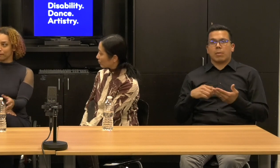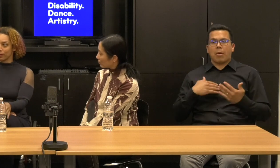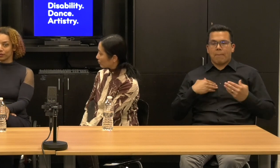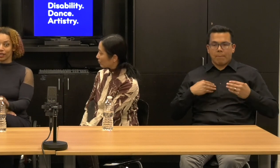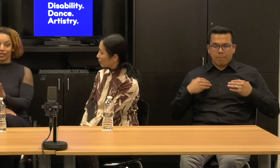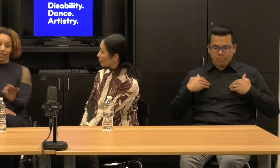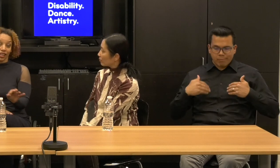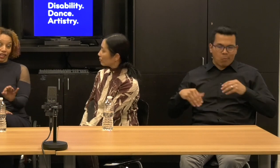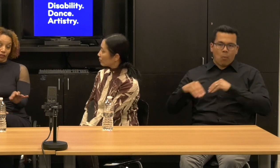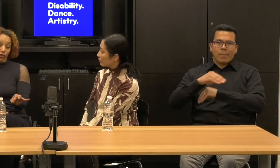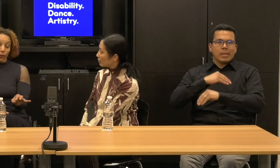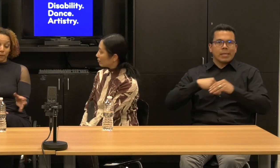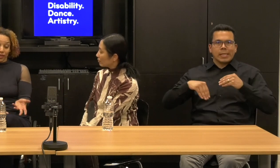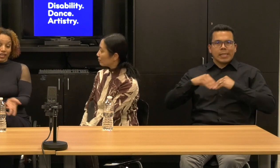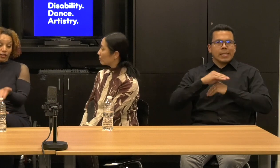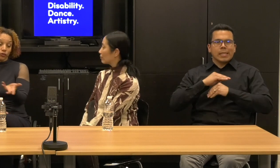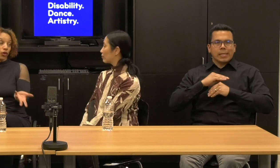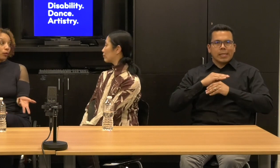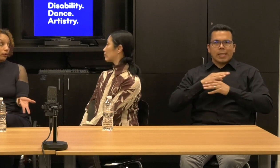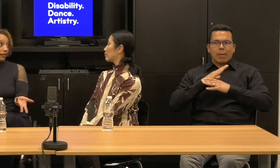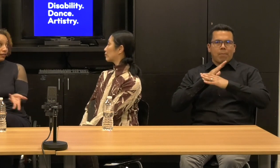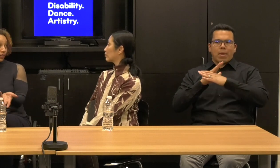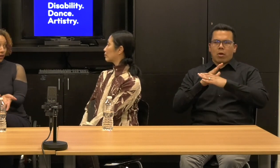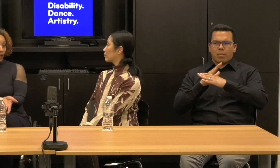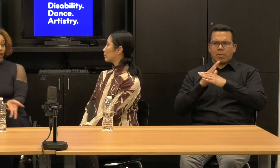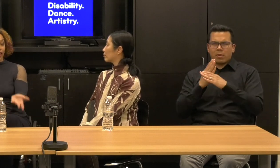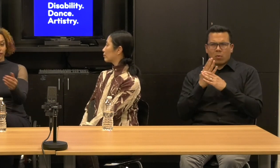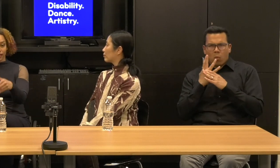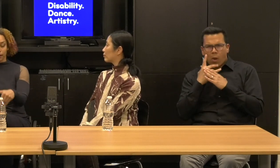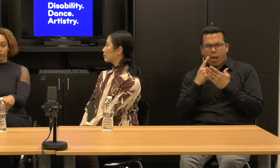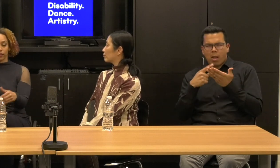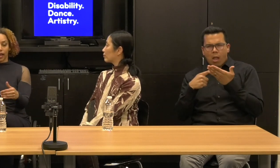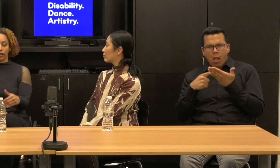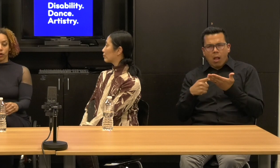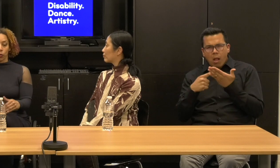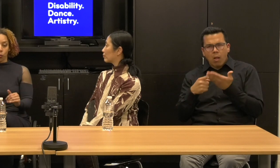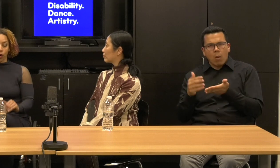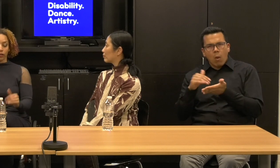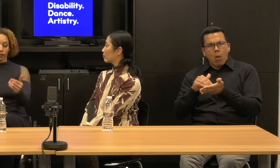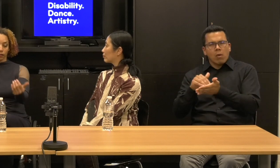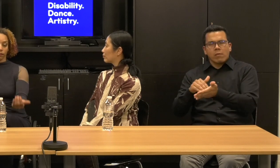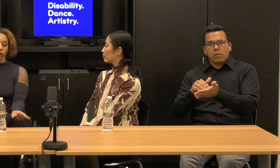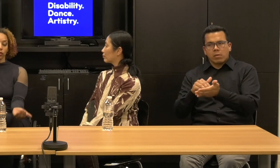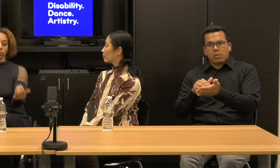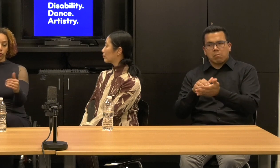impairment and you know, I don't know why we are there except that one of the forms